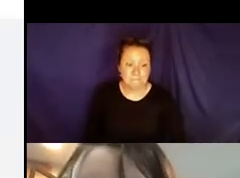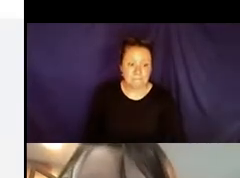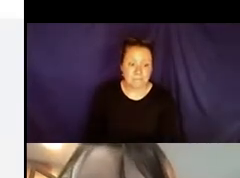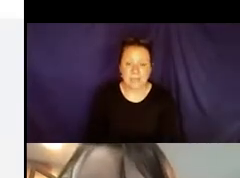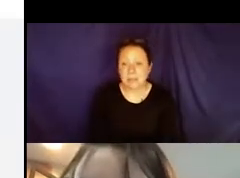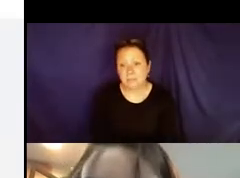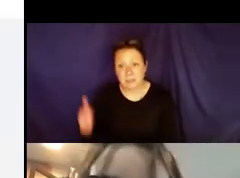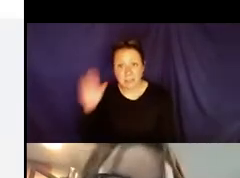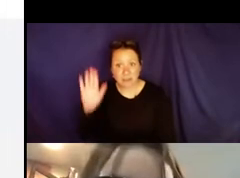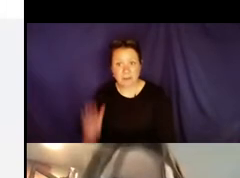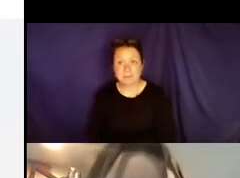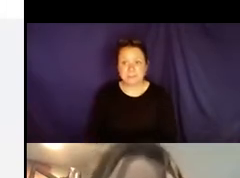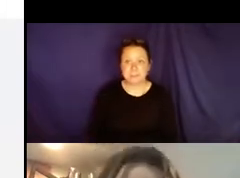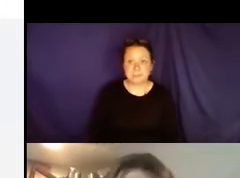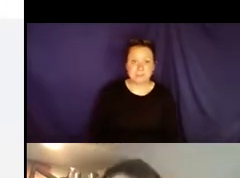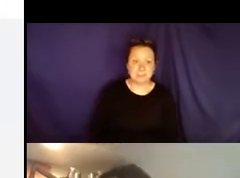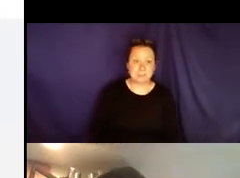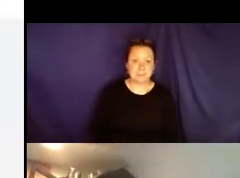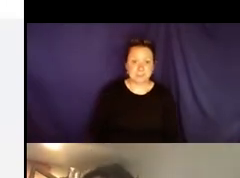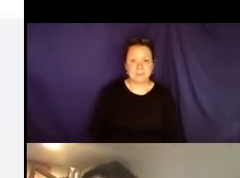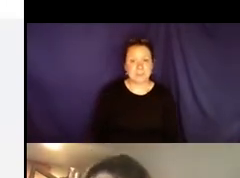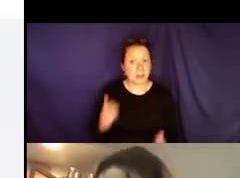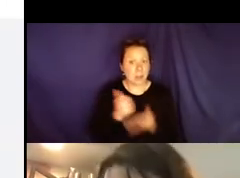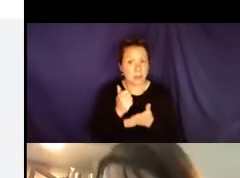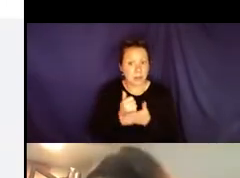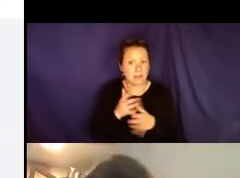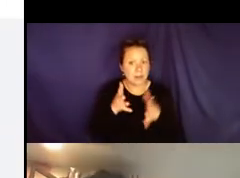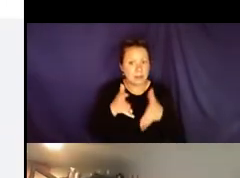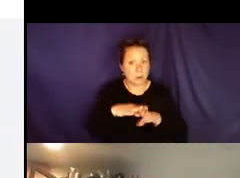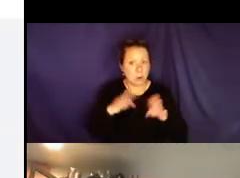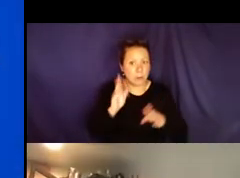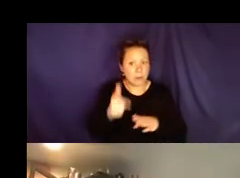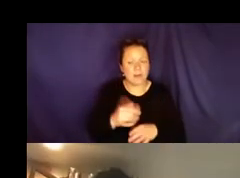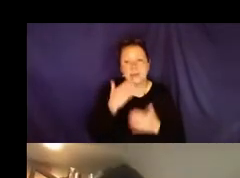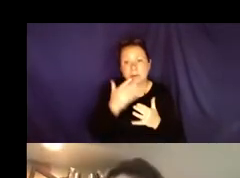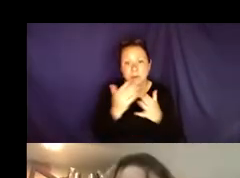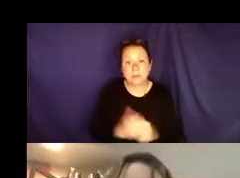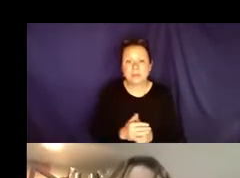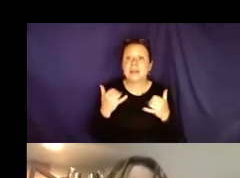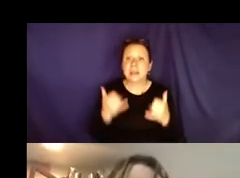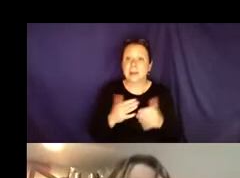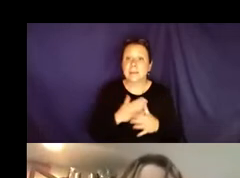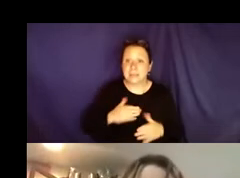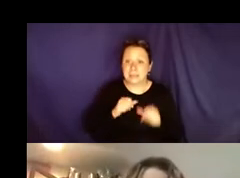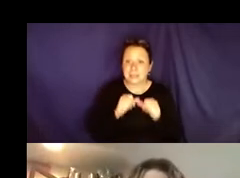I can say this will be open after the jam board is over if folks want to continue